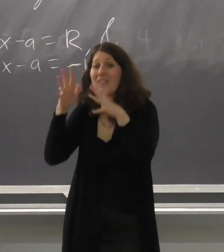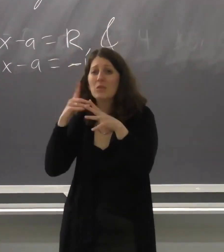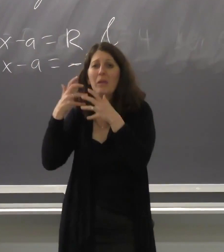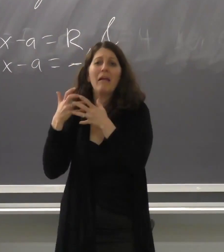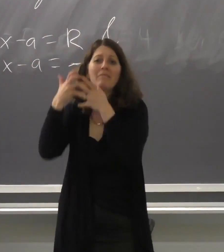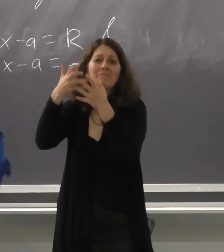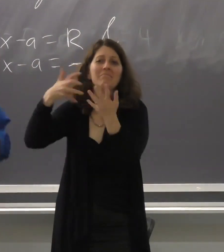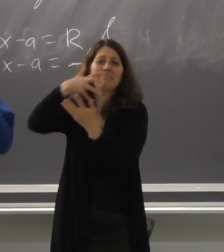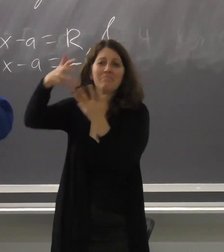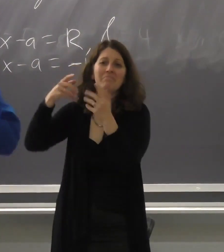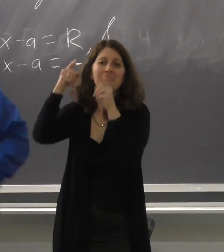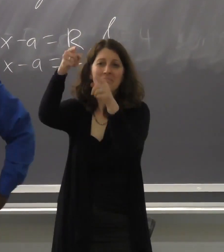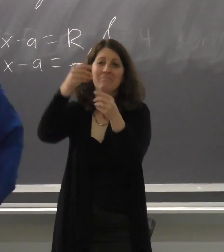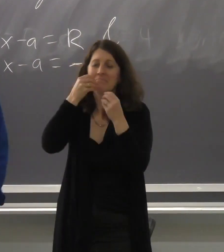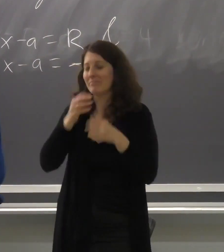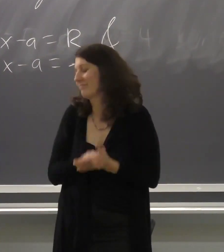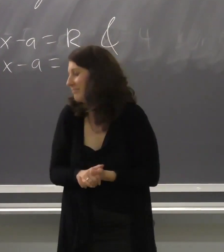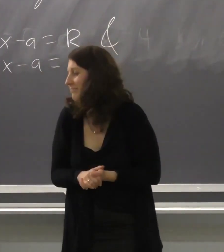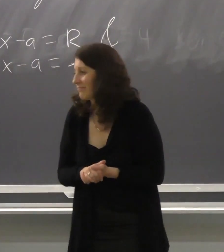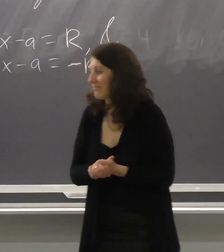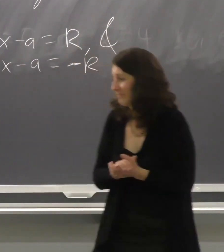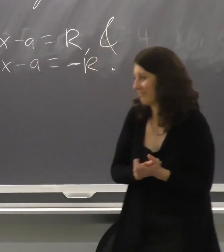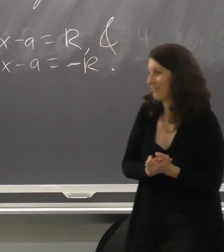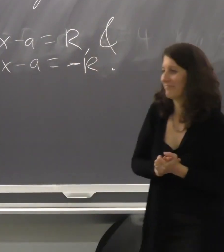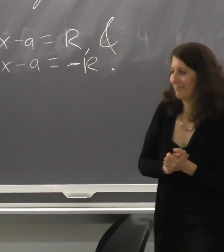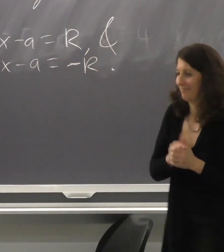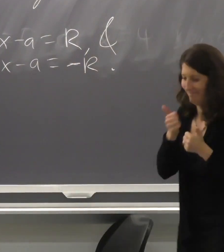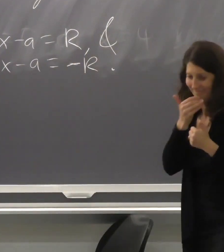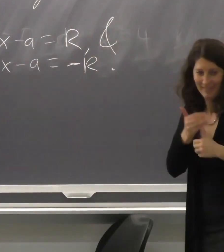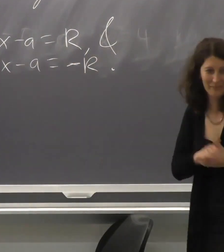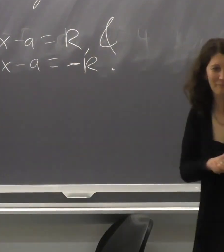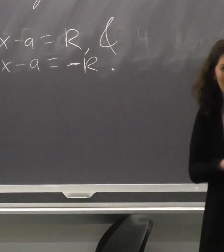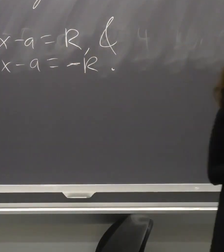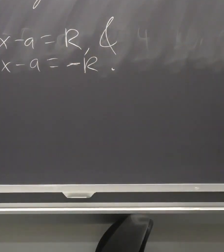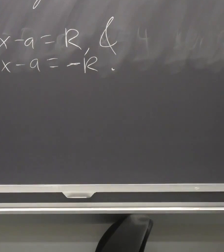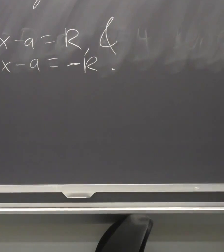And then also, when we're finished, we can also go out into the lobby to socialize. Thank you.